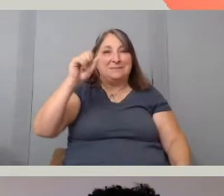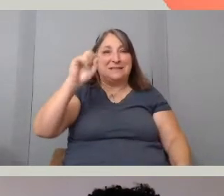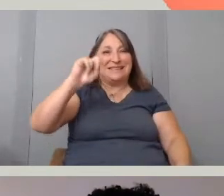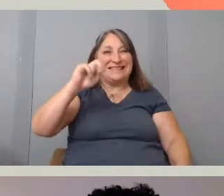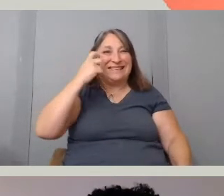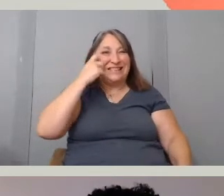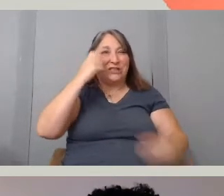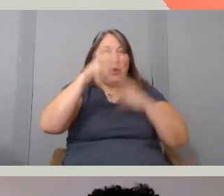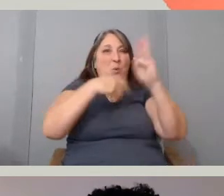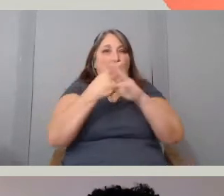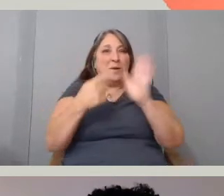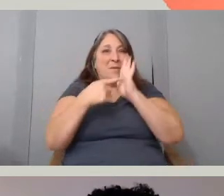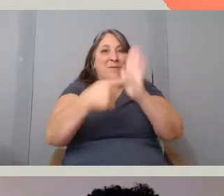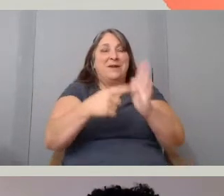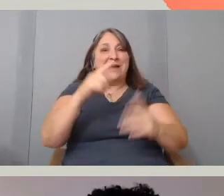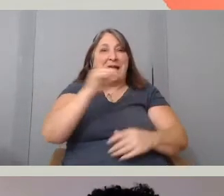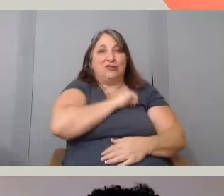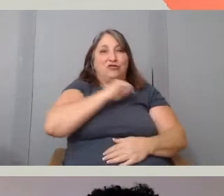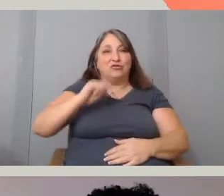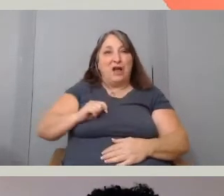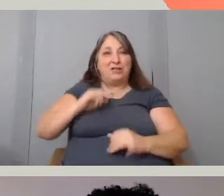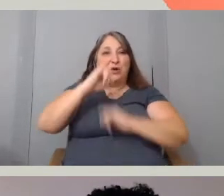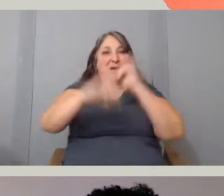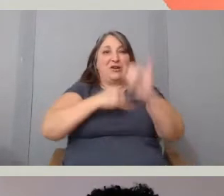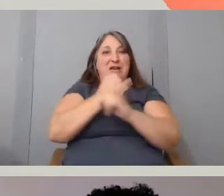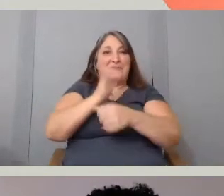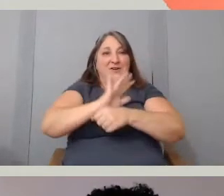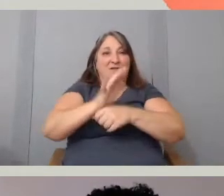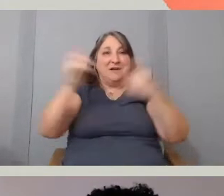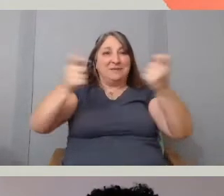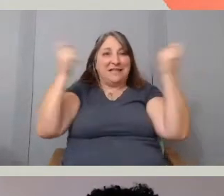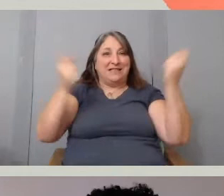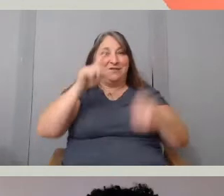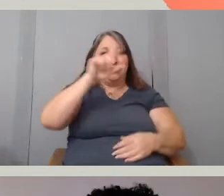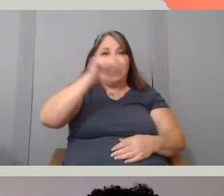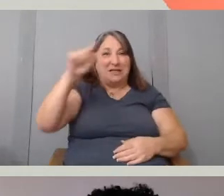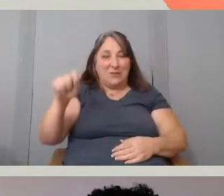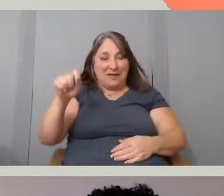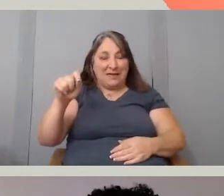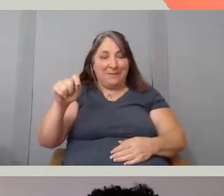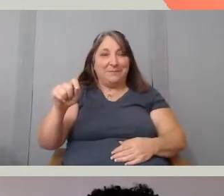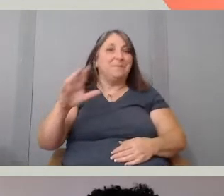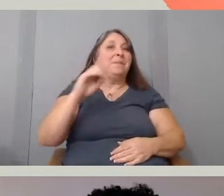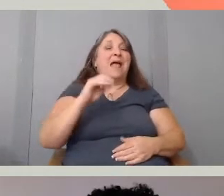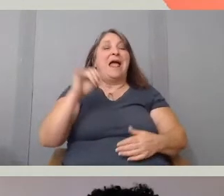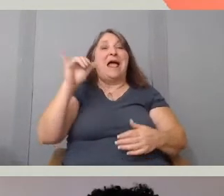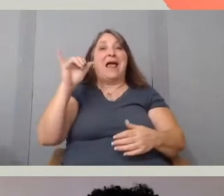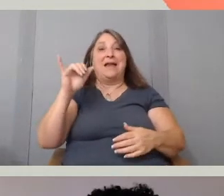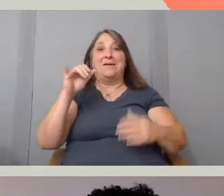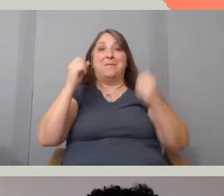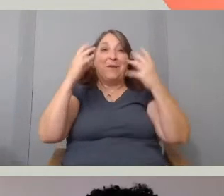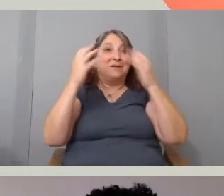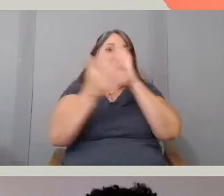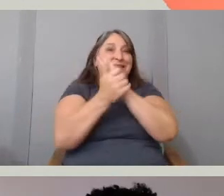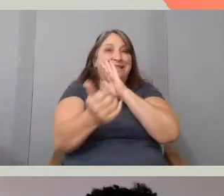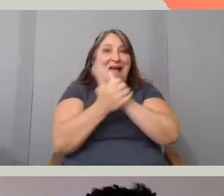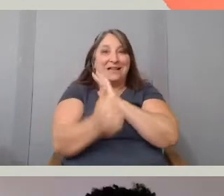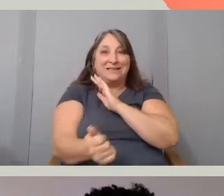at the Toronto International Film Festival 2020 and multi-talented Joynt's first book